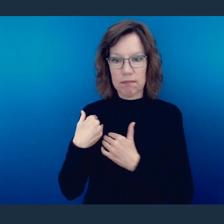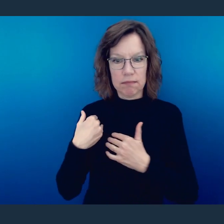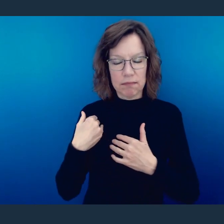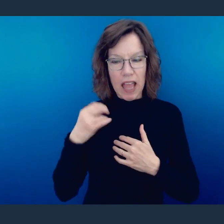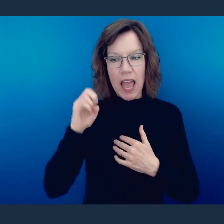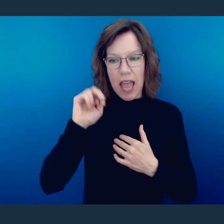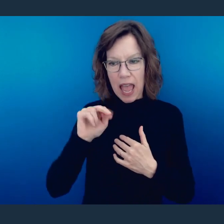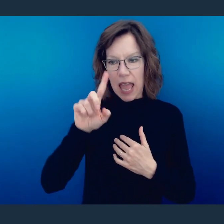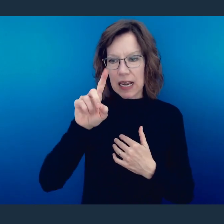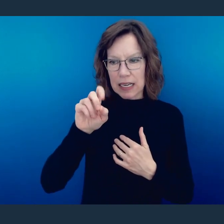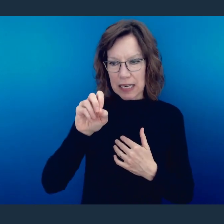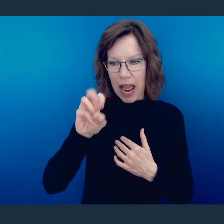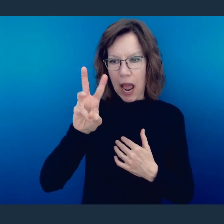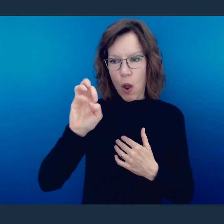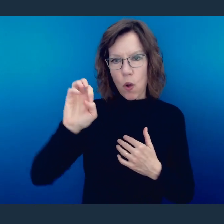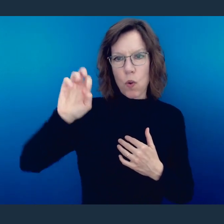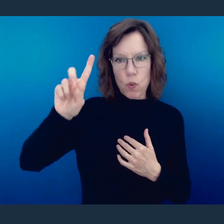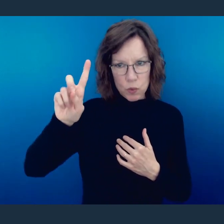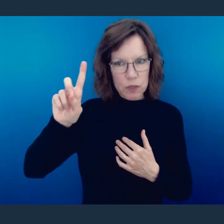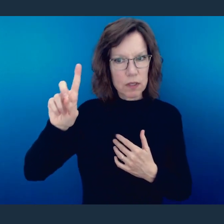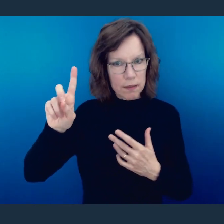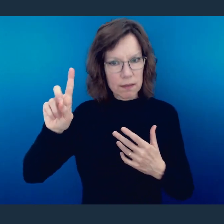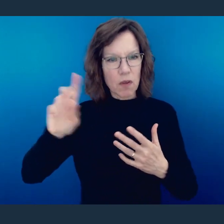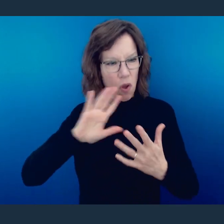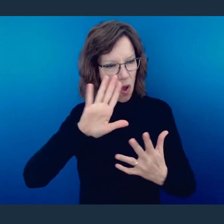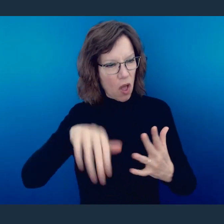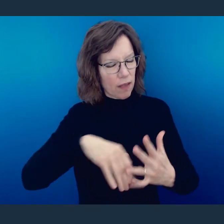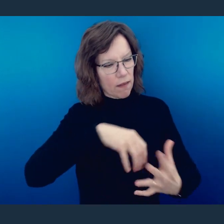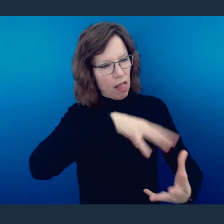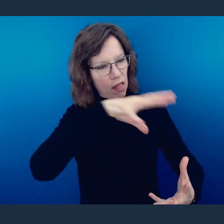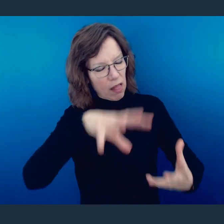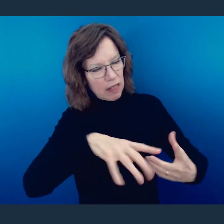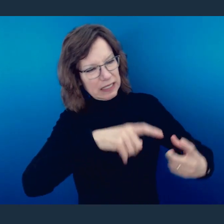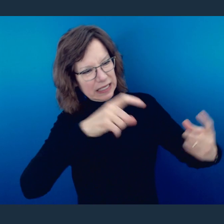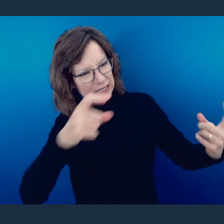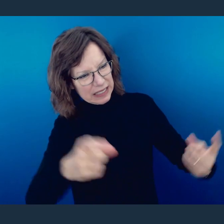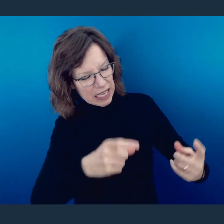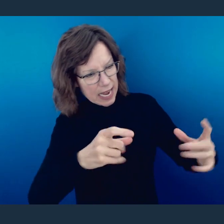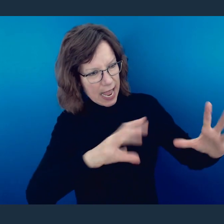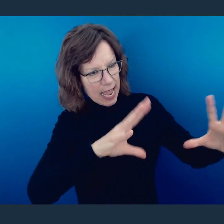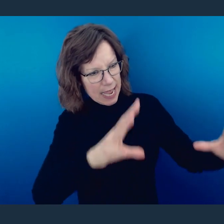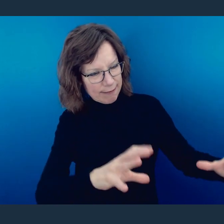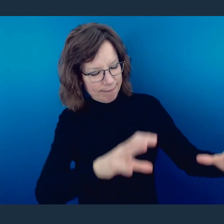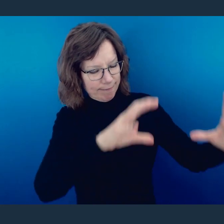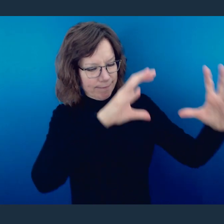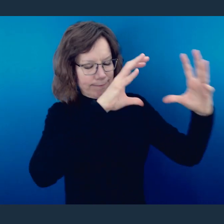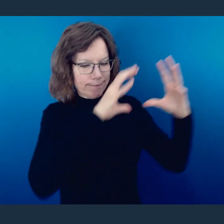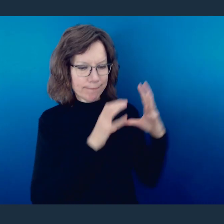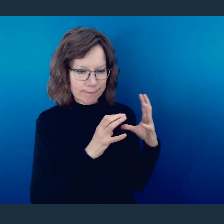fell on Me, it was endowed on Him. The qualities of all the mess that we had fell on Him, and